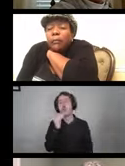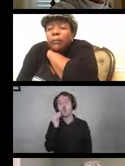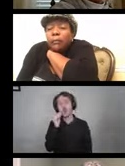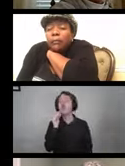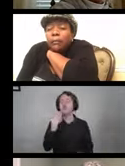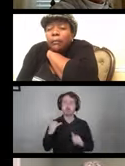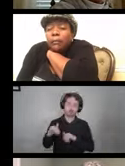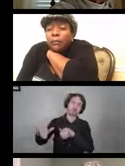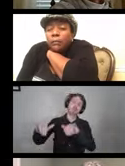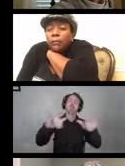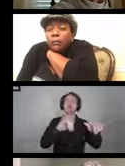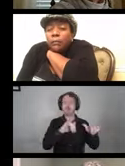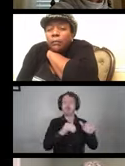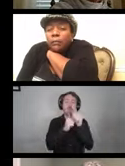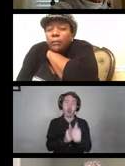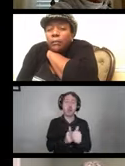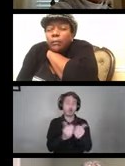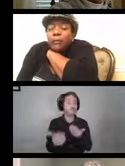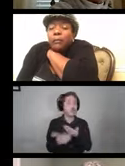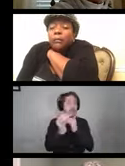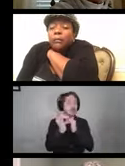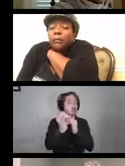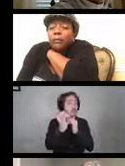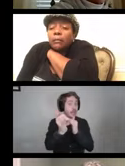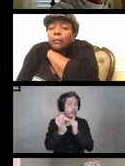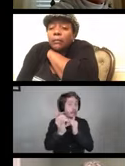We continue to encourage everyone to do proper hand